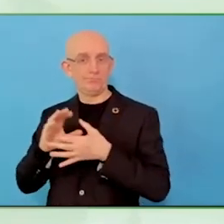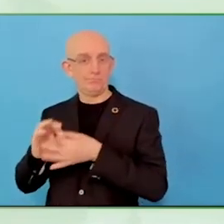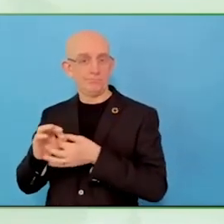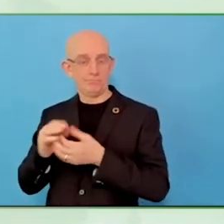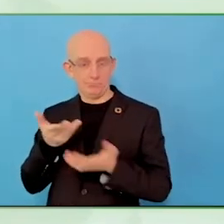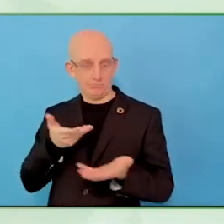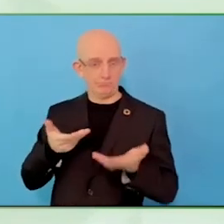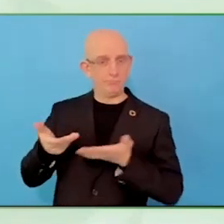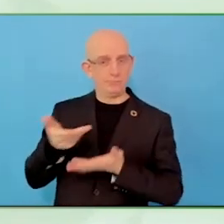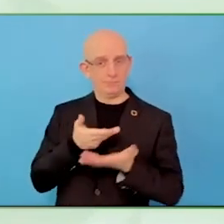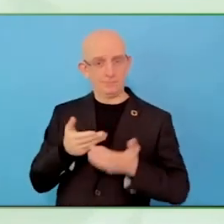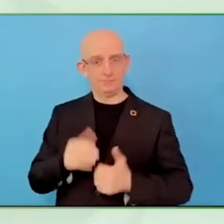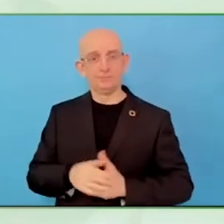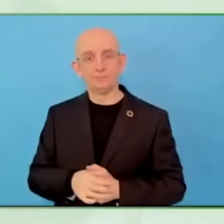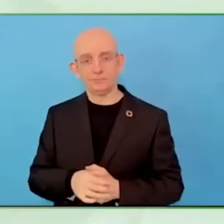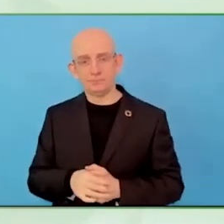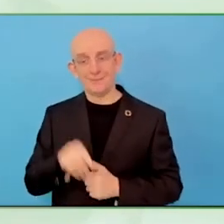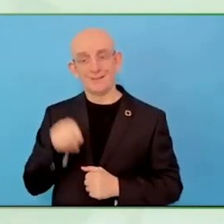We invest a lot in this triangle.